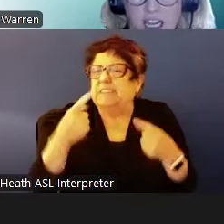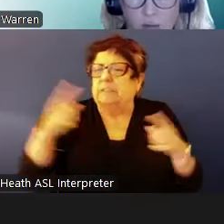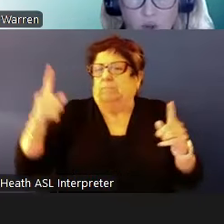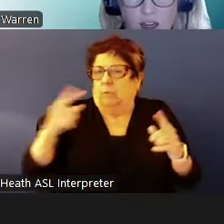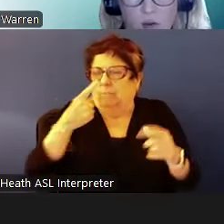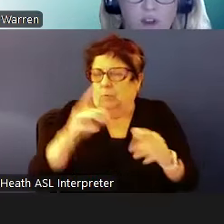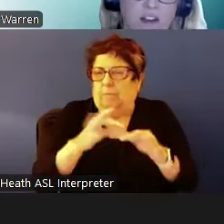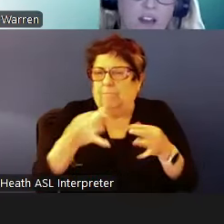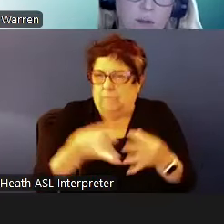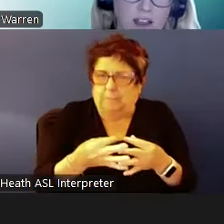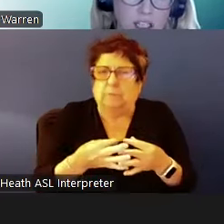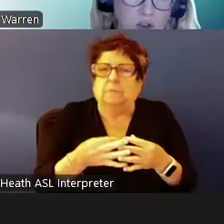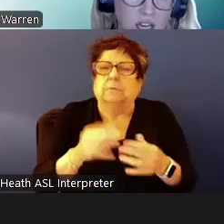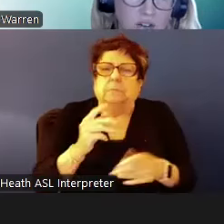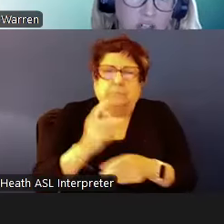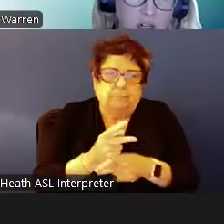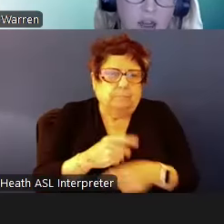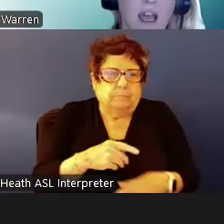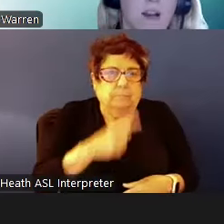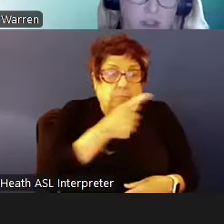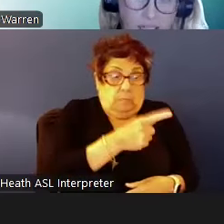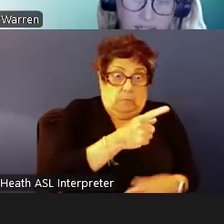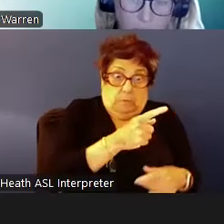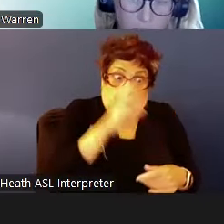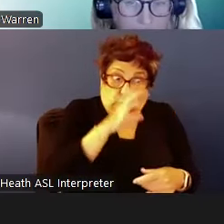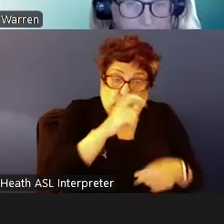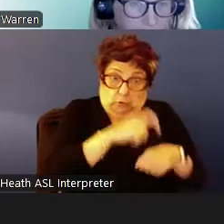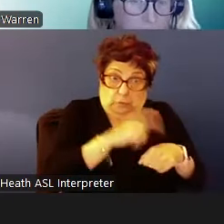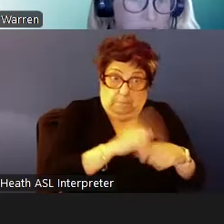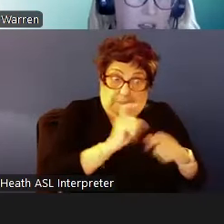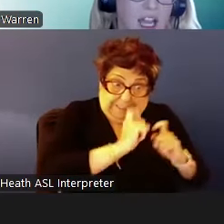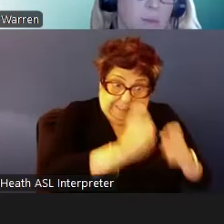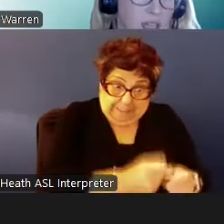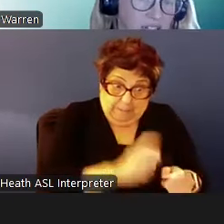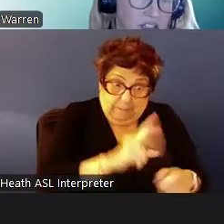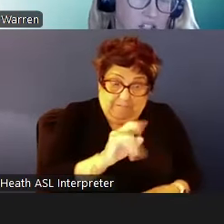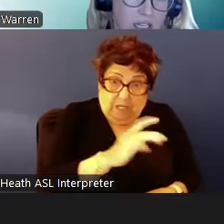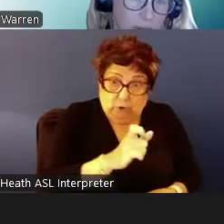time between when they are issued the voucher and when they lease up. The median search time